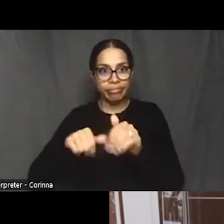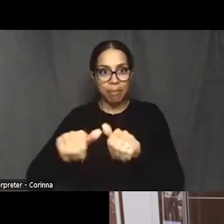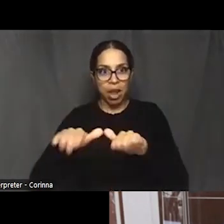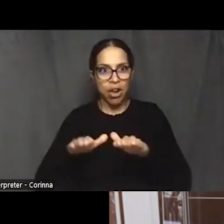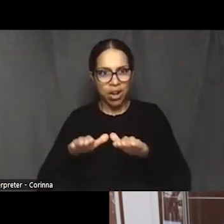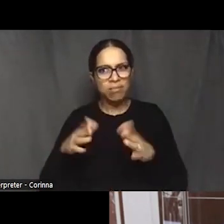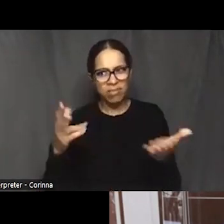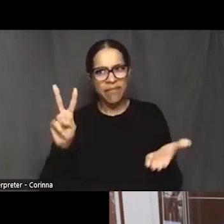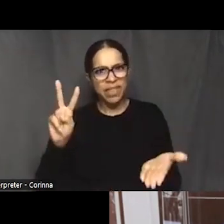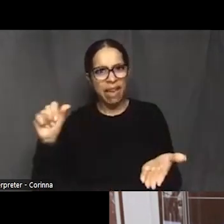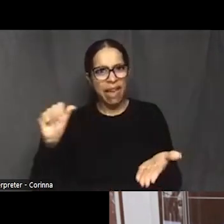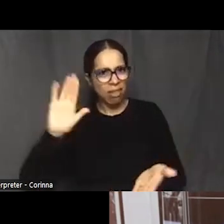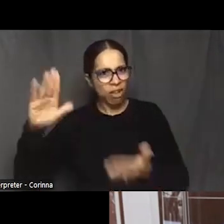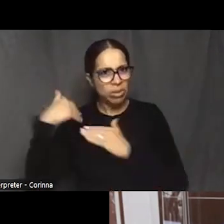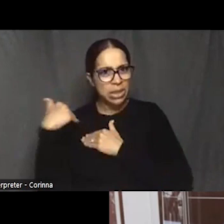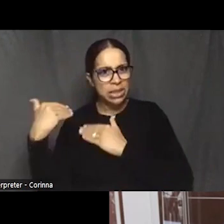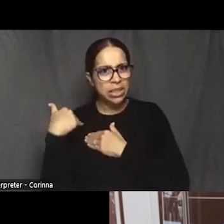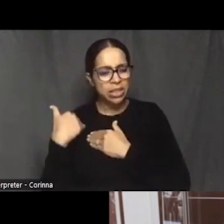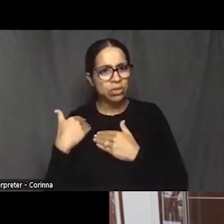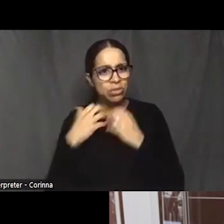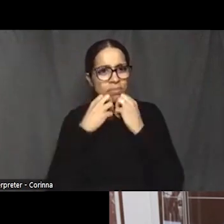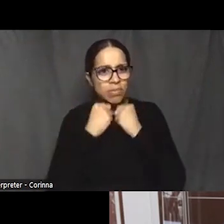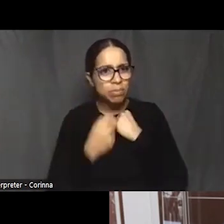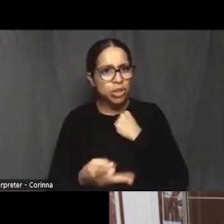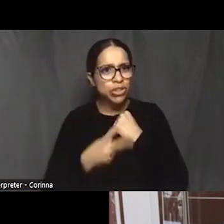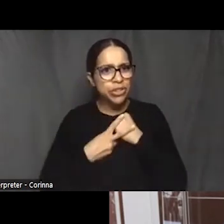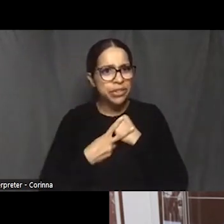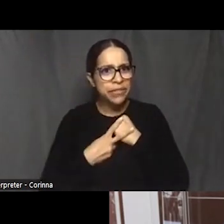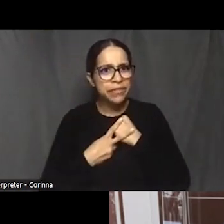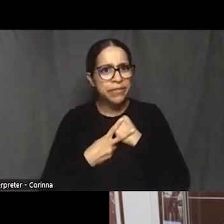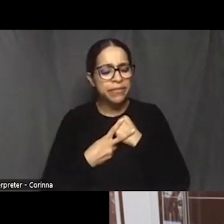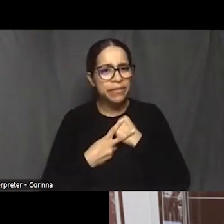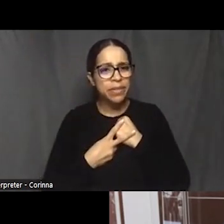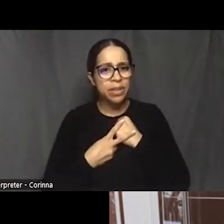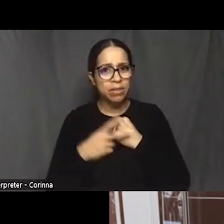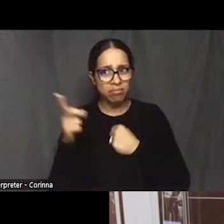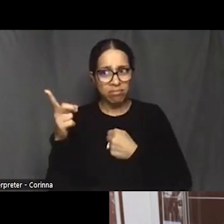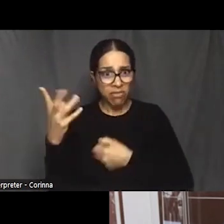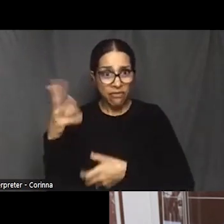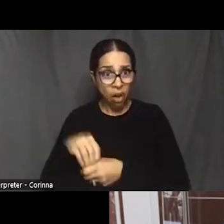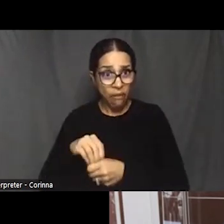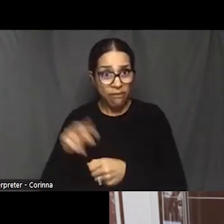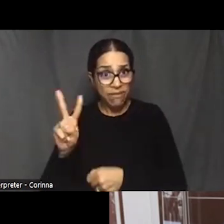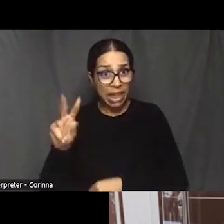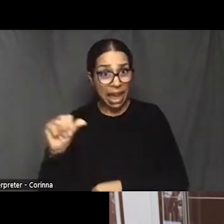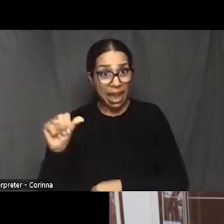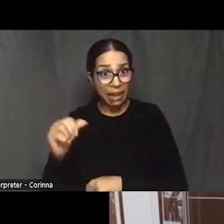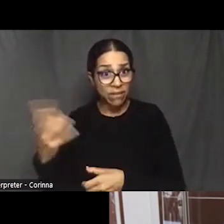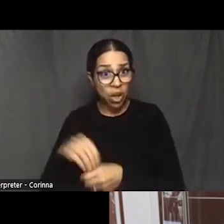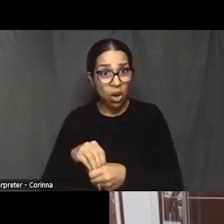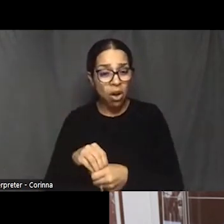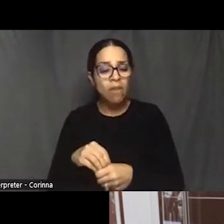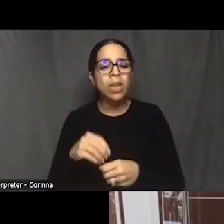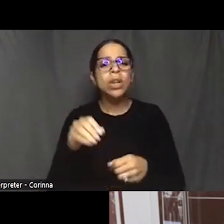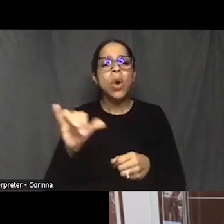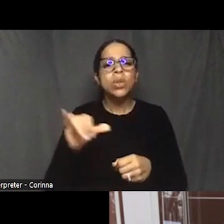and are they involved in And then also maybe if you could speak quickly to kind of what outcomes the church wants to see over time?